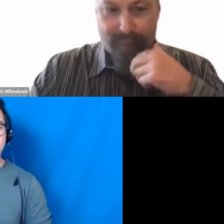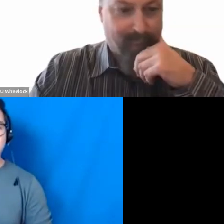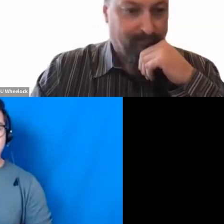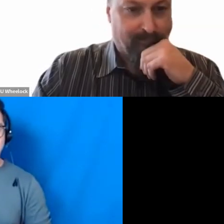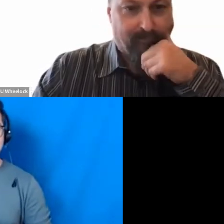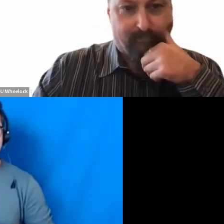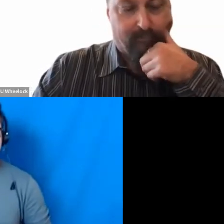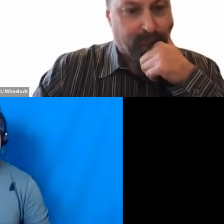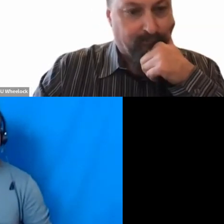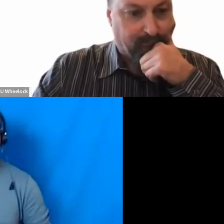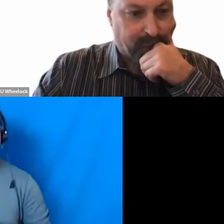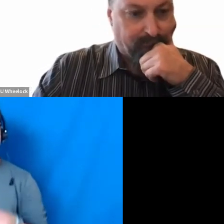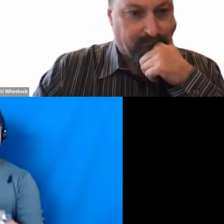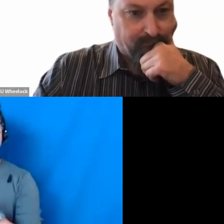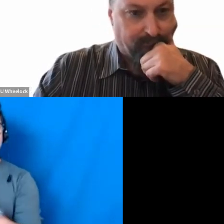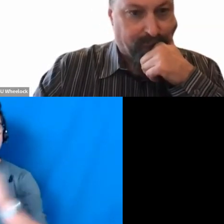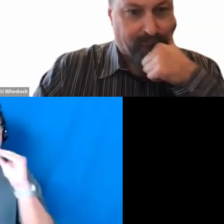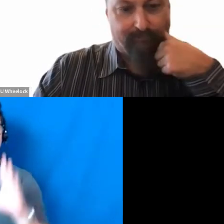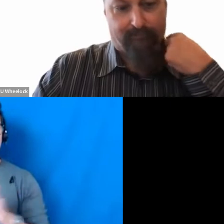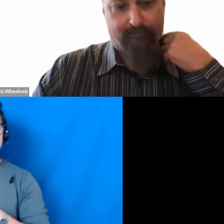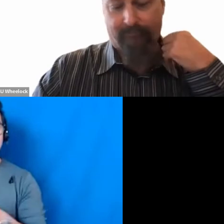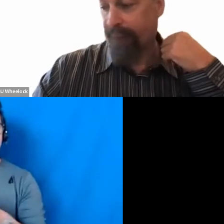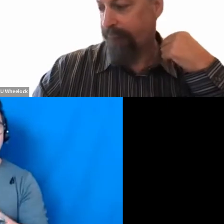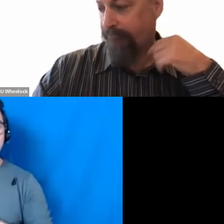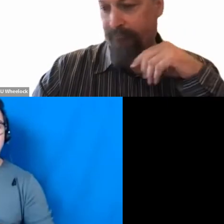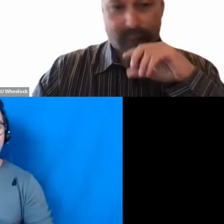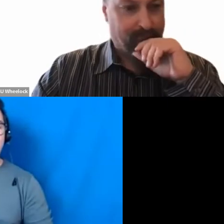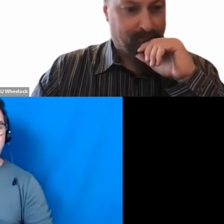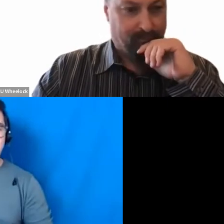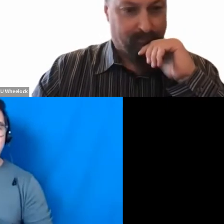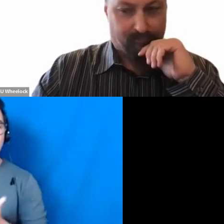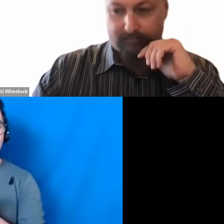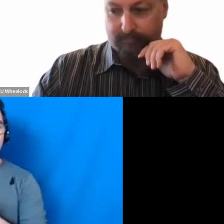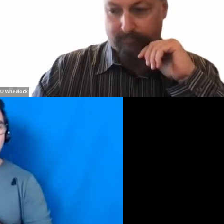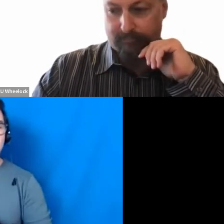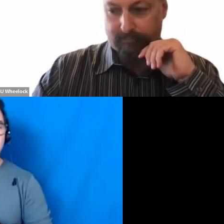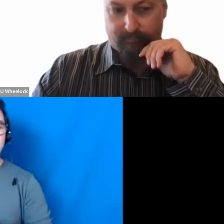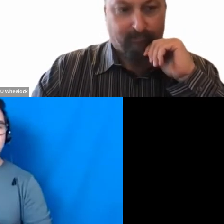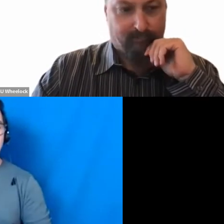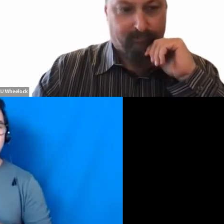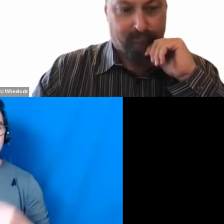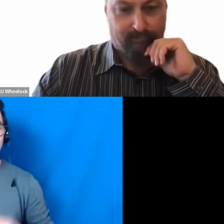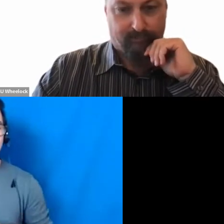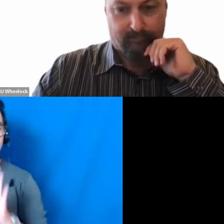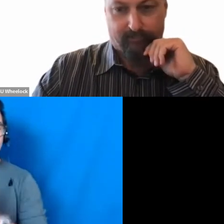He is the Professor in the Wheelock College of Education & Human Development at Boston University.